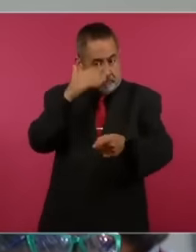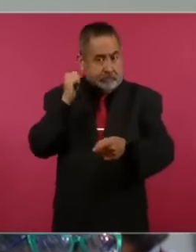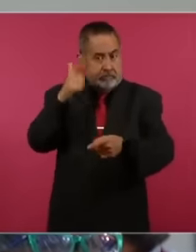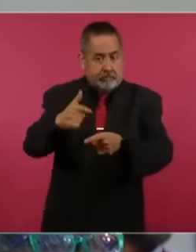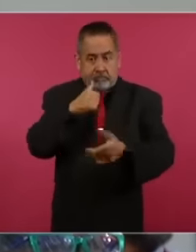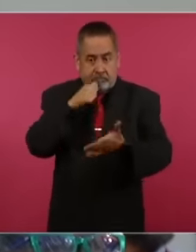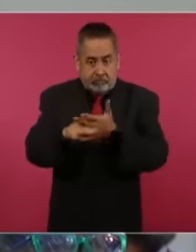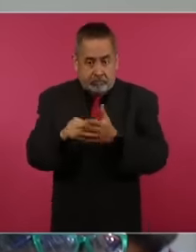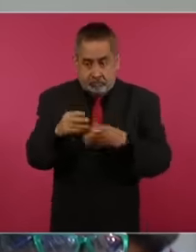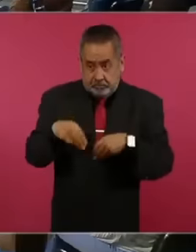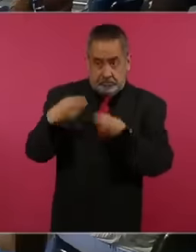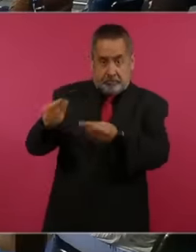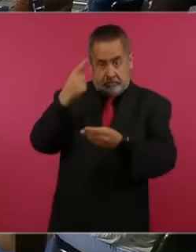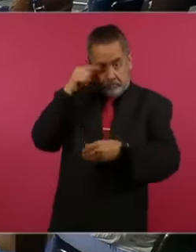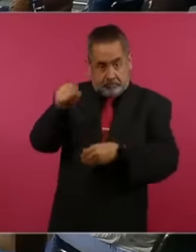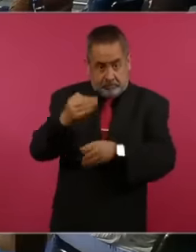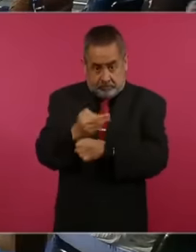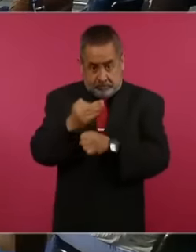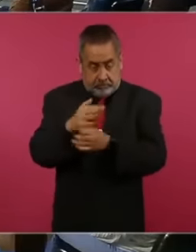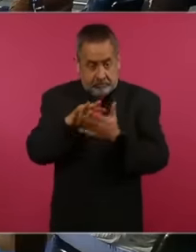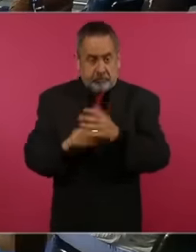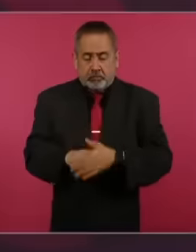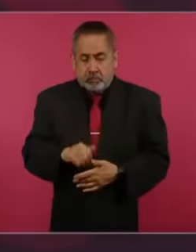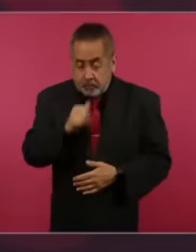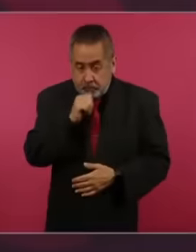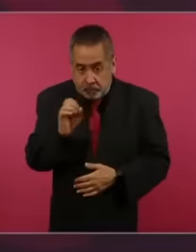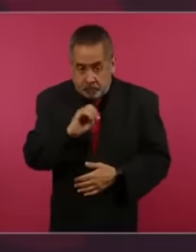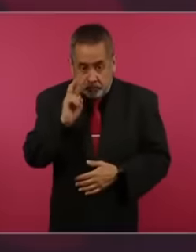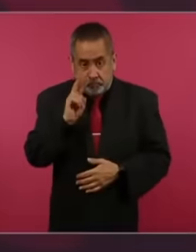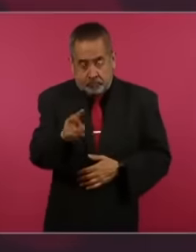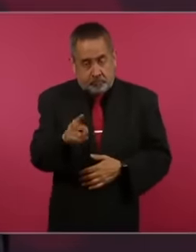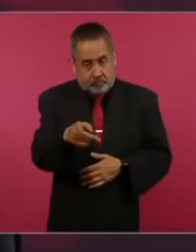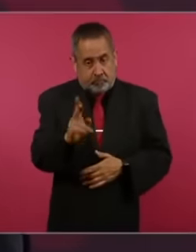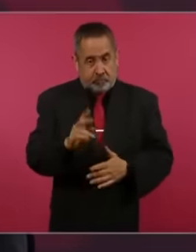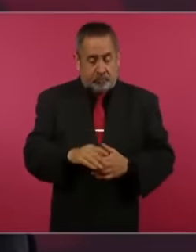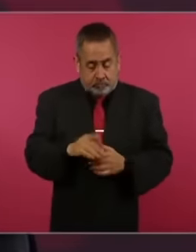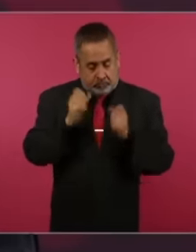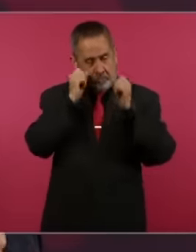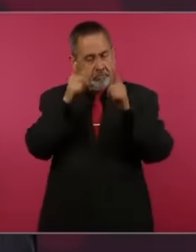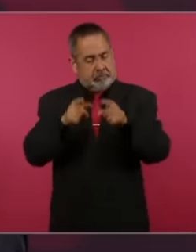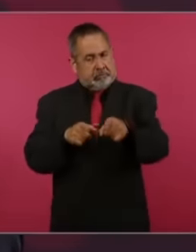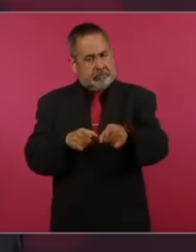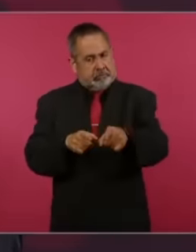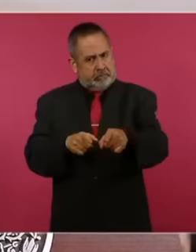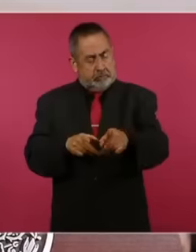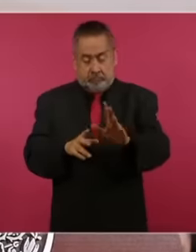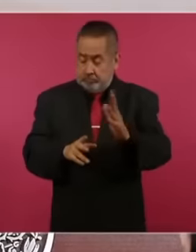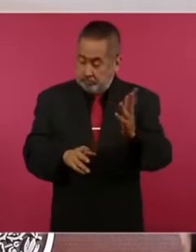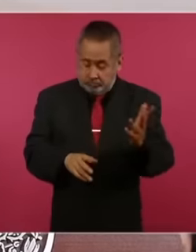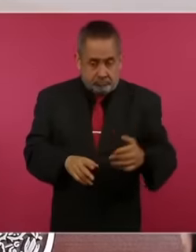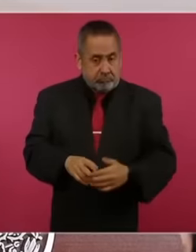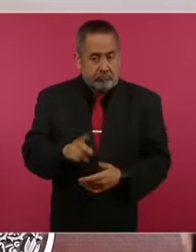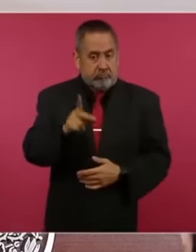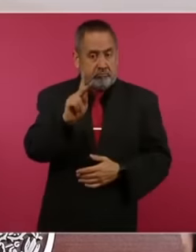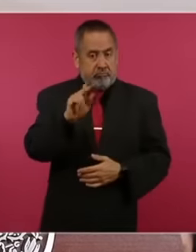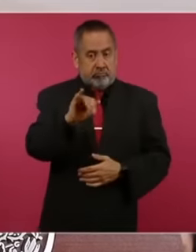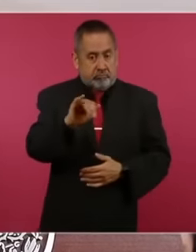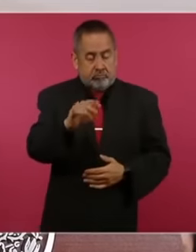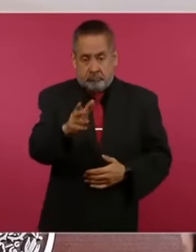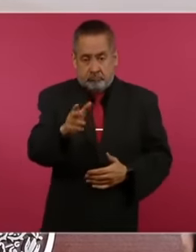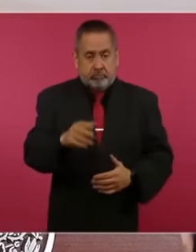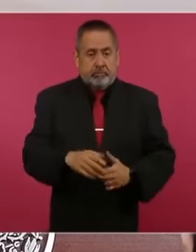delivered this letter to you What is it that you sent? No, that's why this one caught my attention but this one,